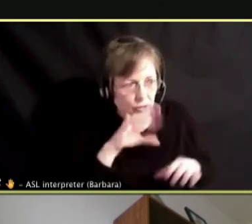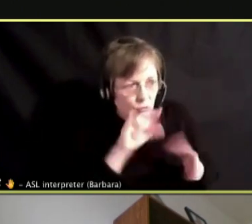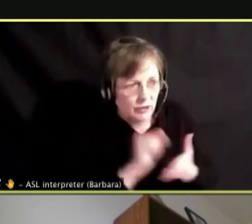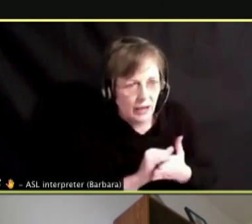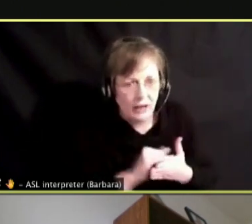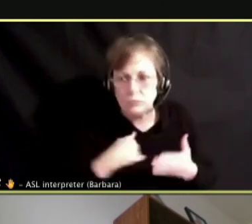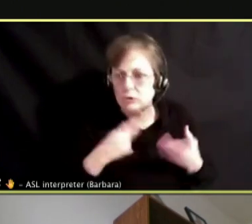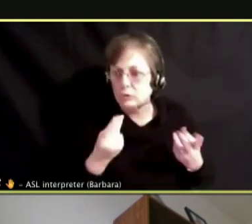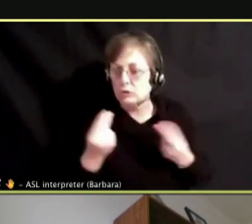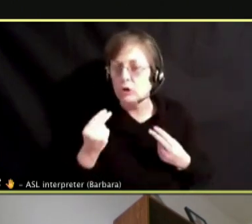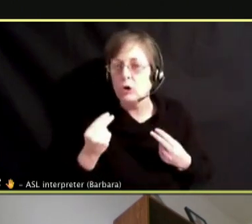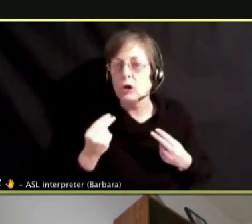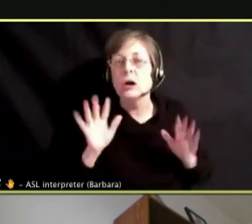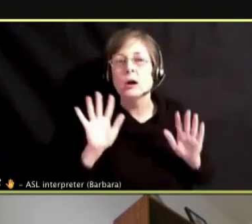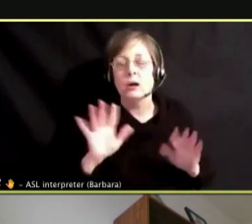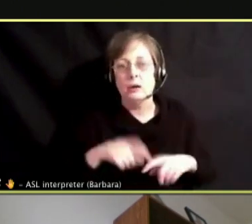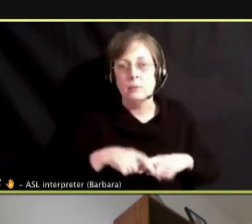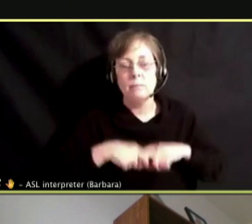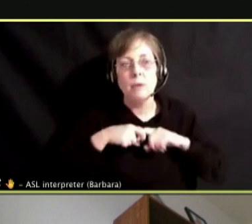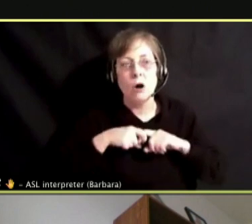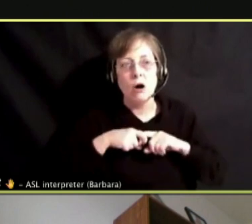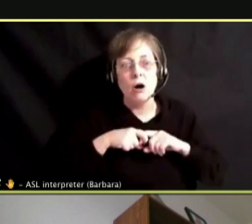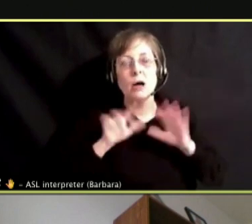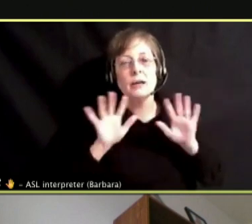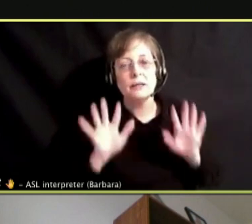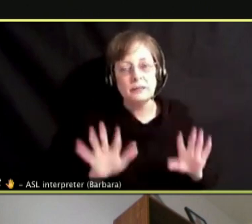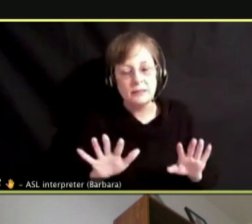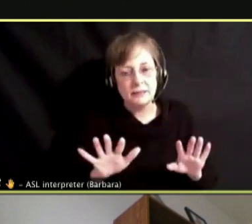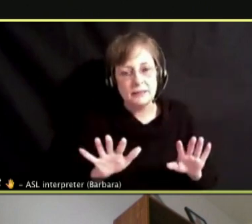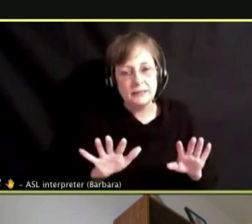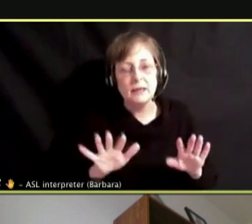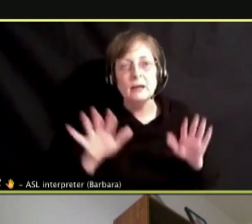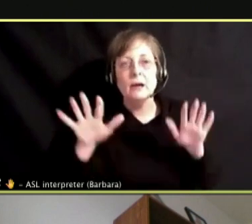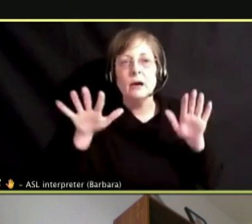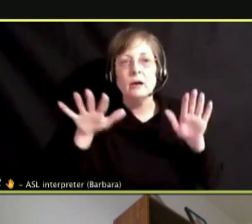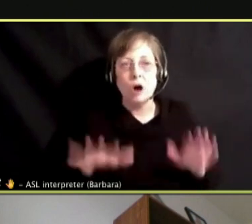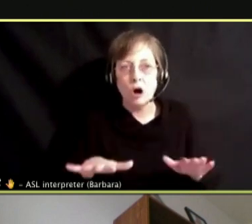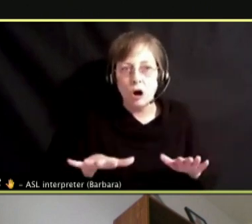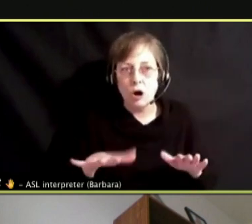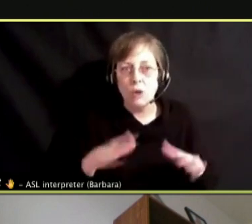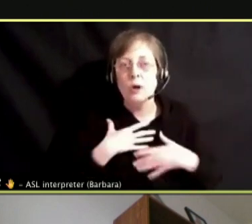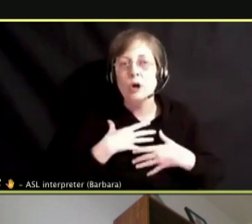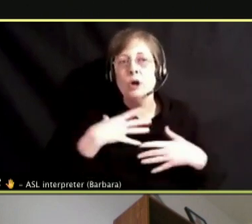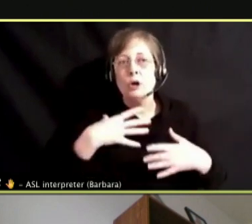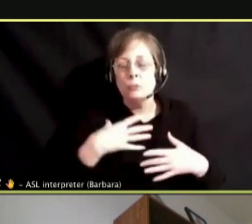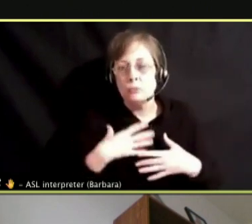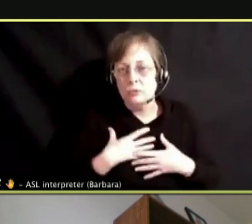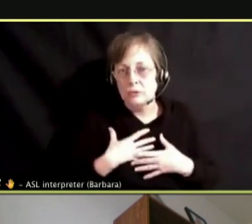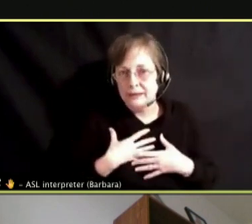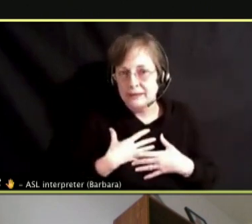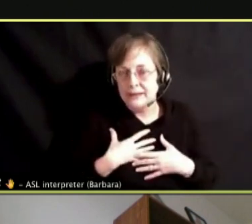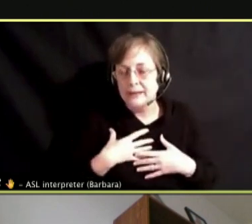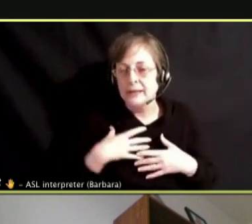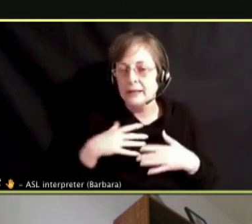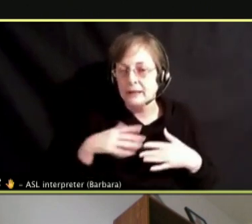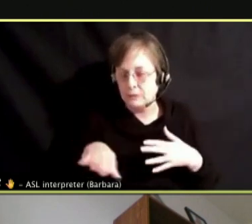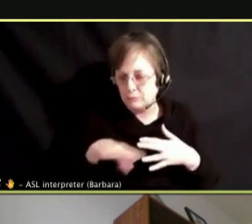TAKE A STEP BACK, A NICE CALLING BREATH AND KEEP IT MOVING.